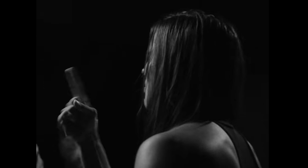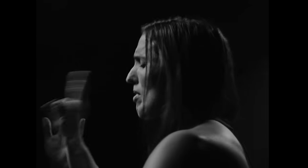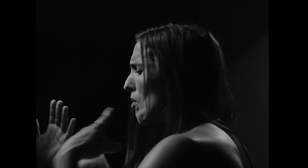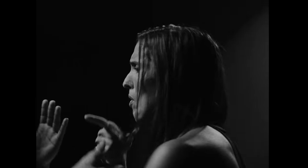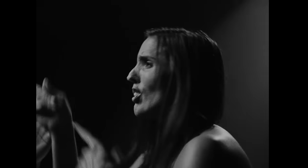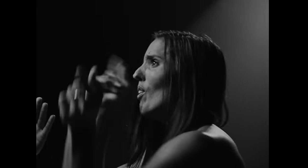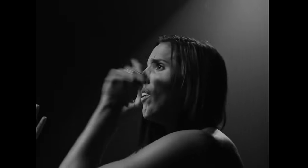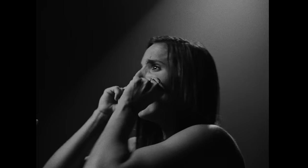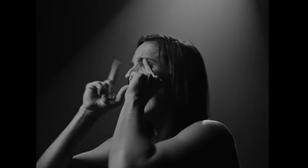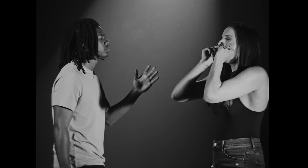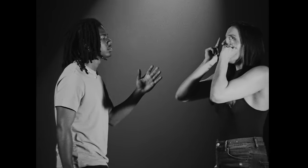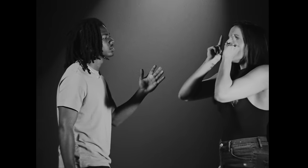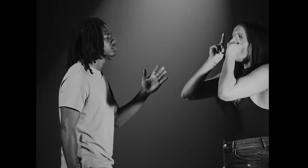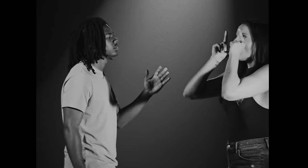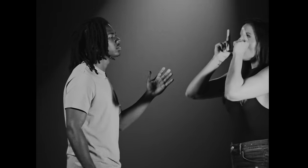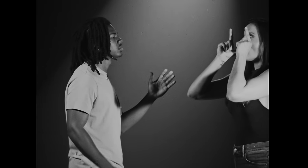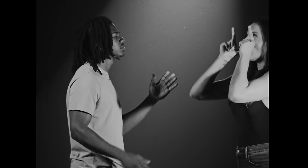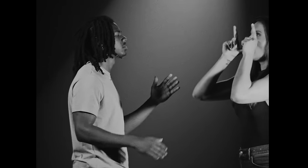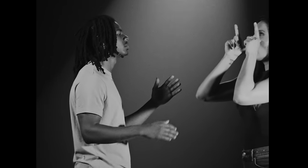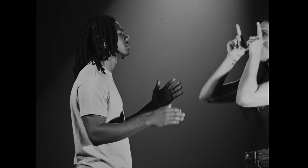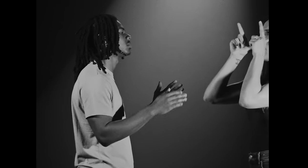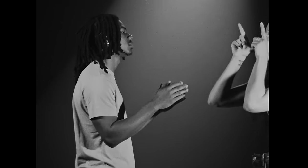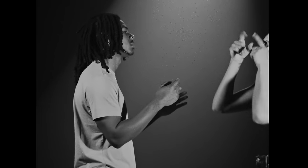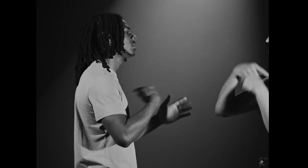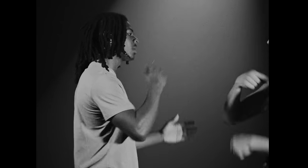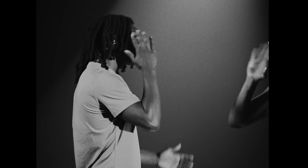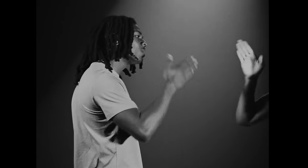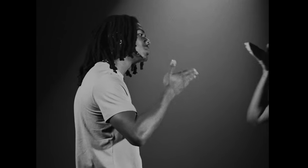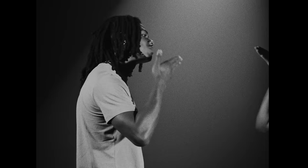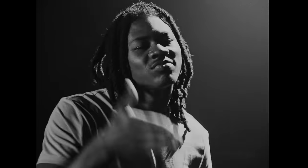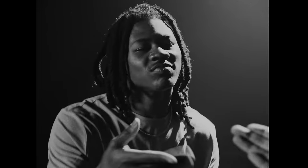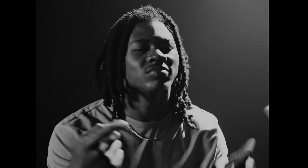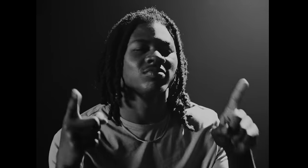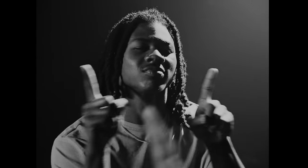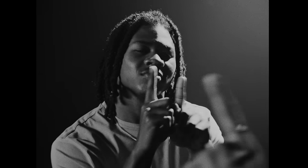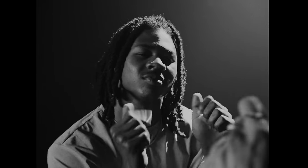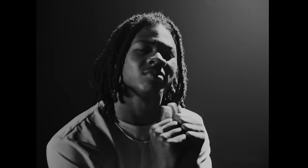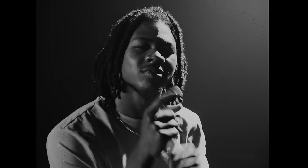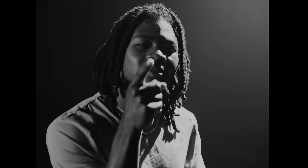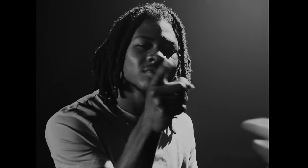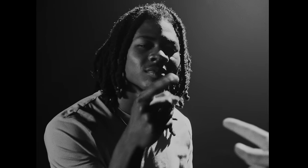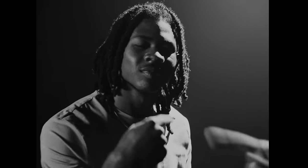AND WHEN YOU OPEN YOUR EYES I’LL BE THERE BY YOUR SIDE